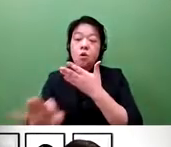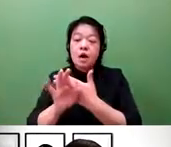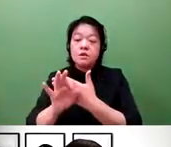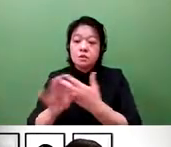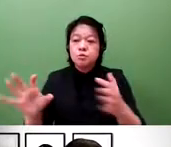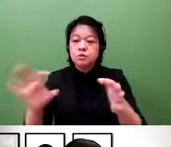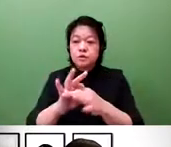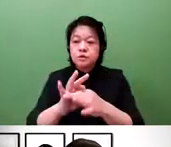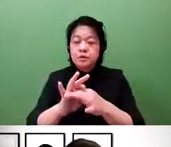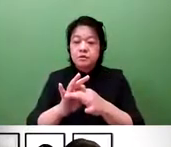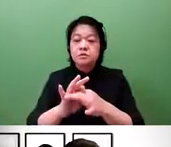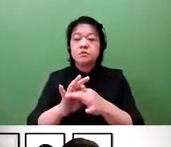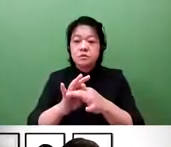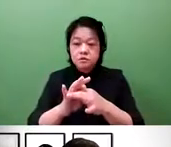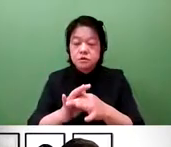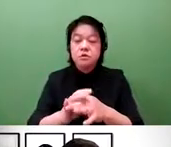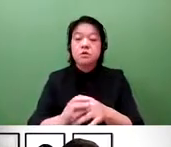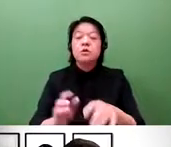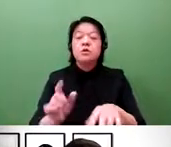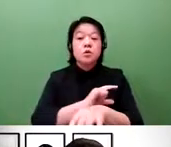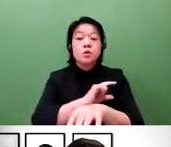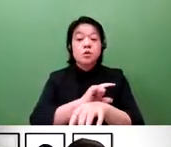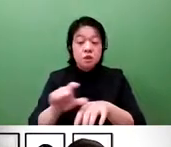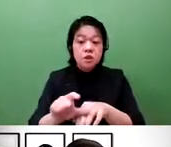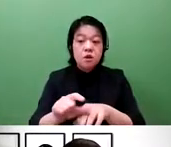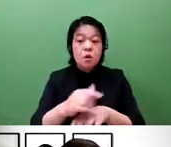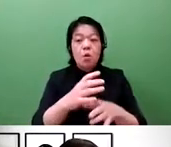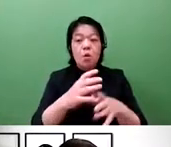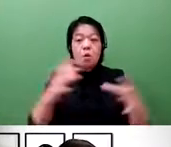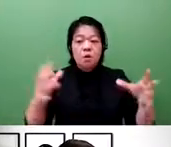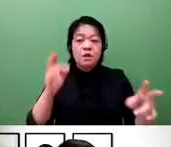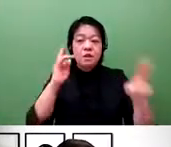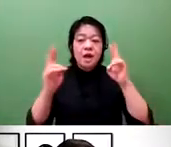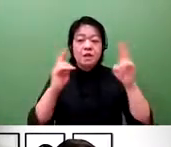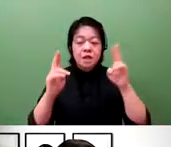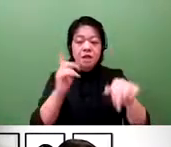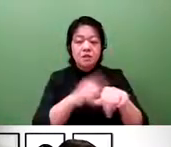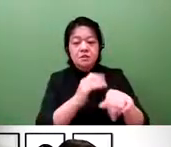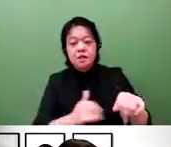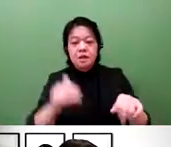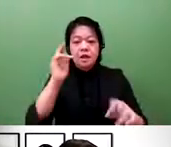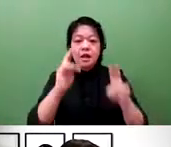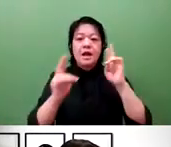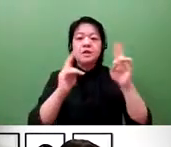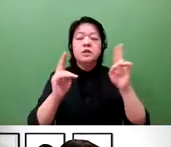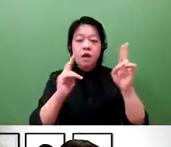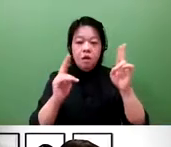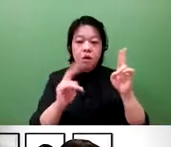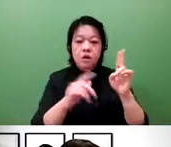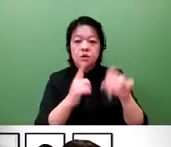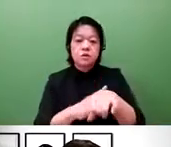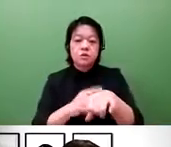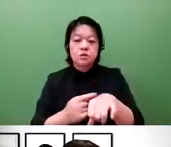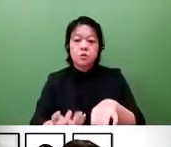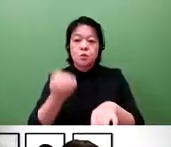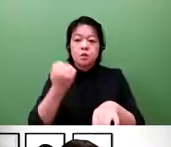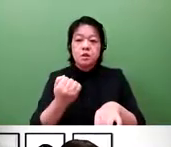technology and commercialization their technology. And we also find the high-tech companies also have a dedicated